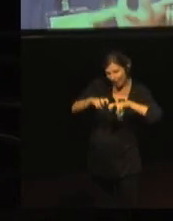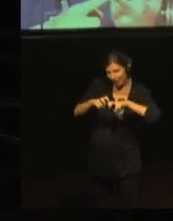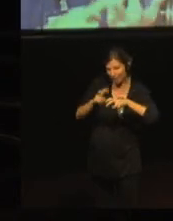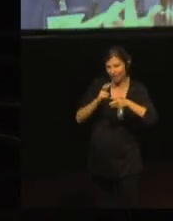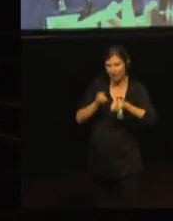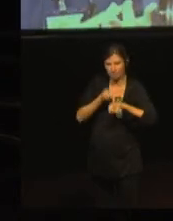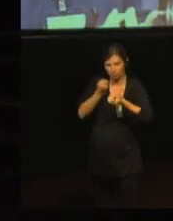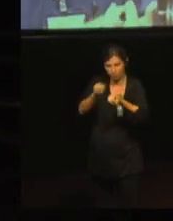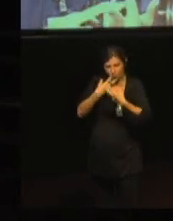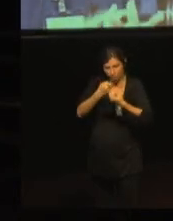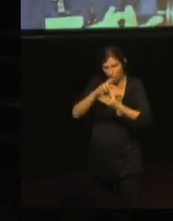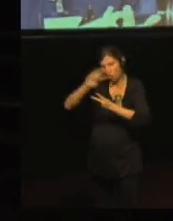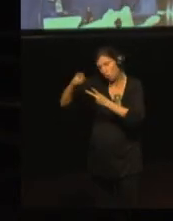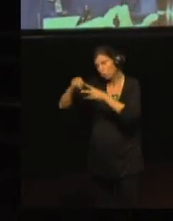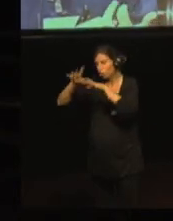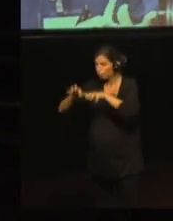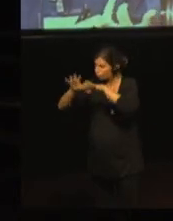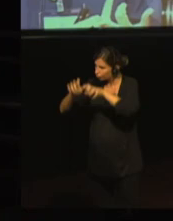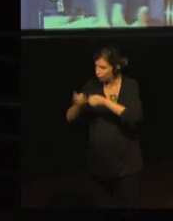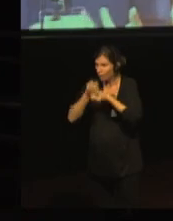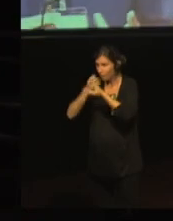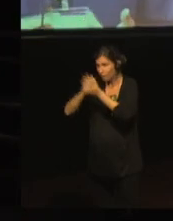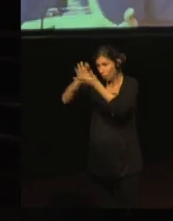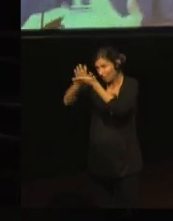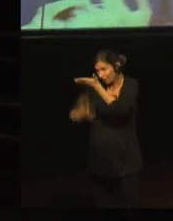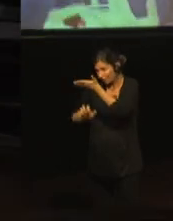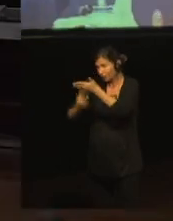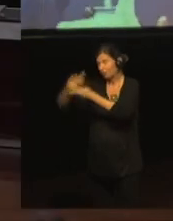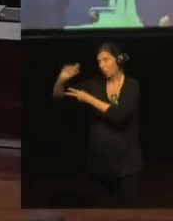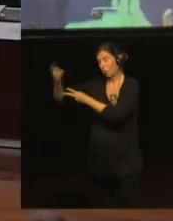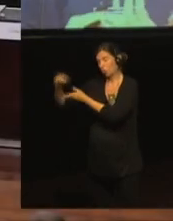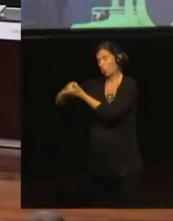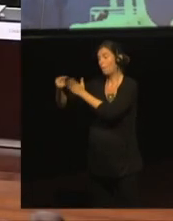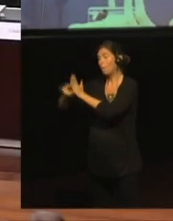one to make a financial plan, one to create a lobby plan